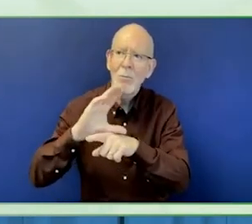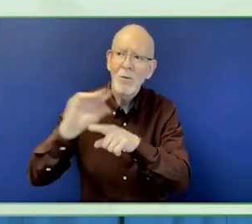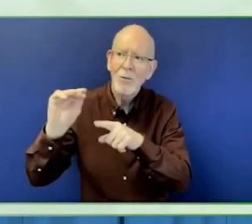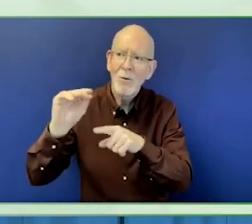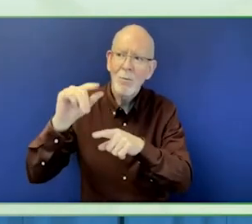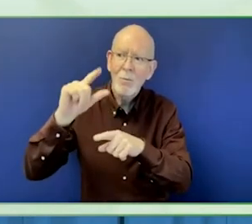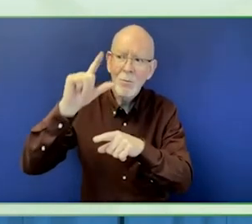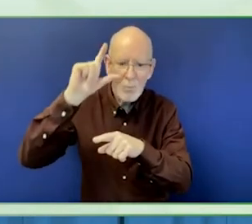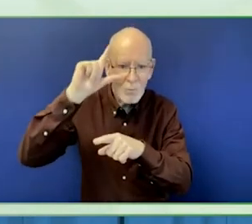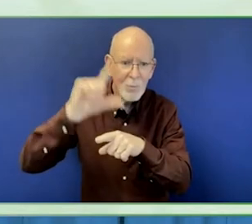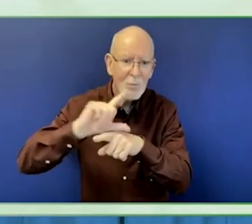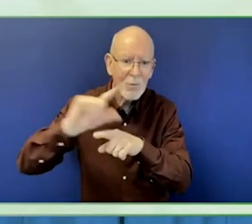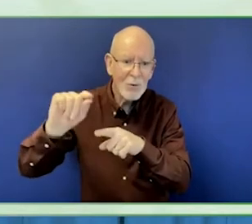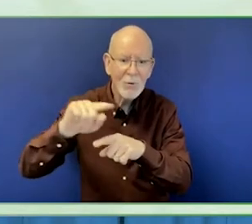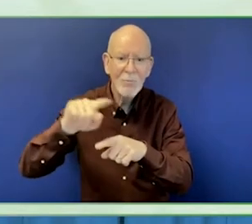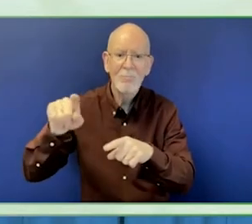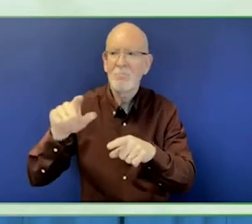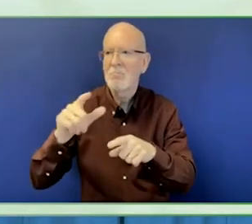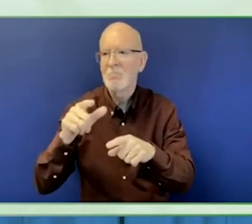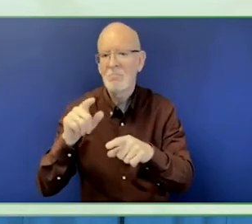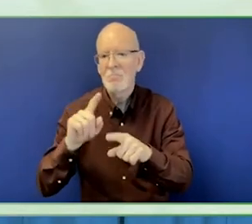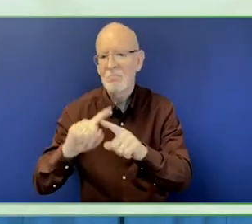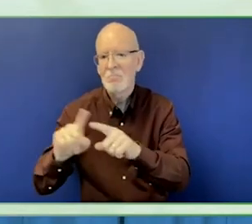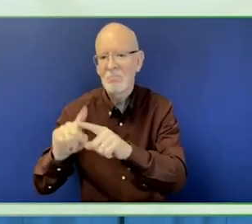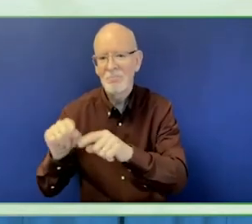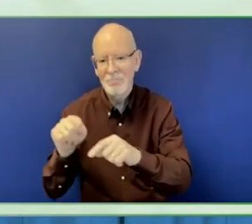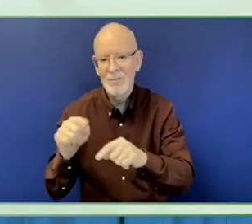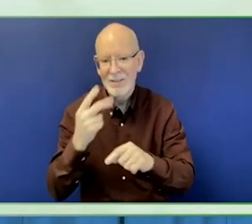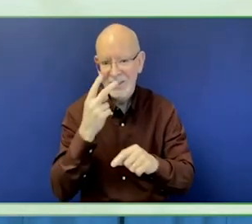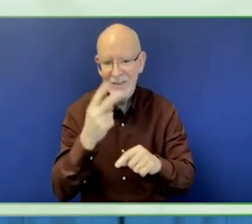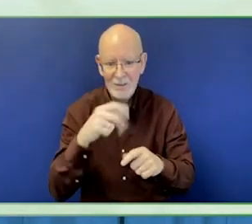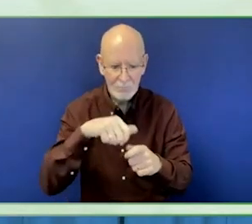This way, our program becomes very participatory.